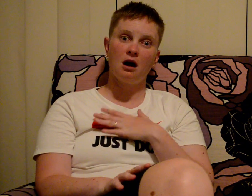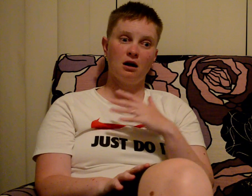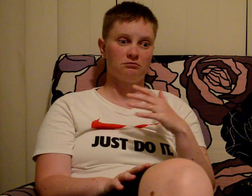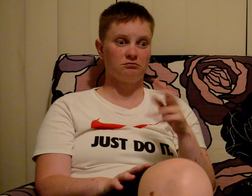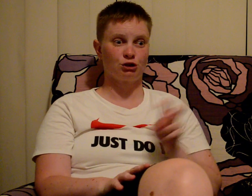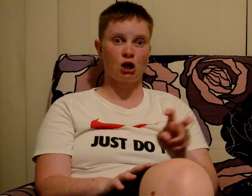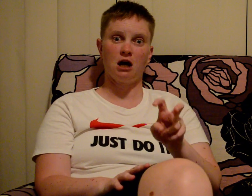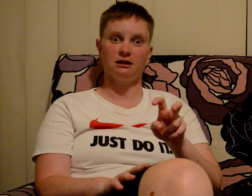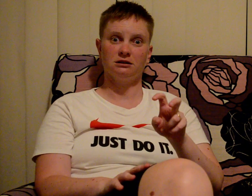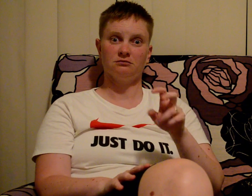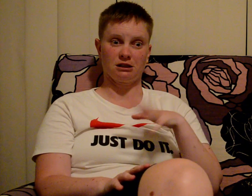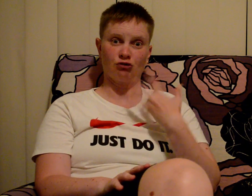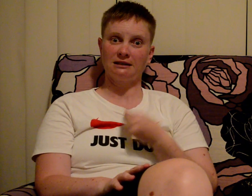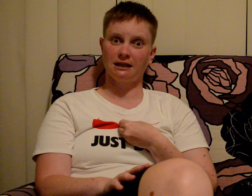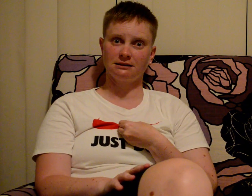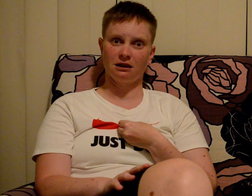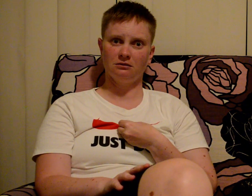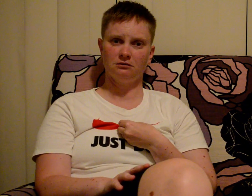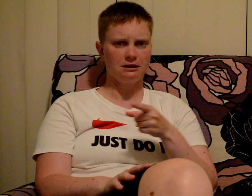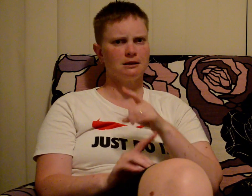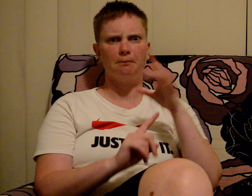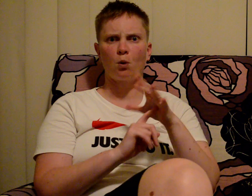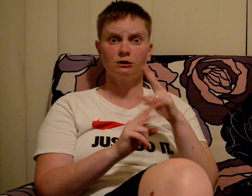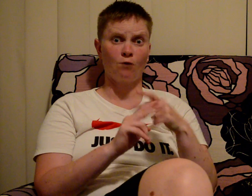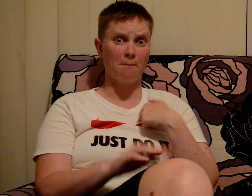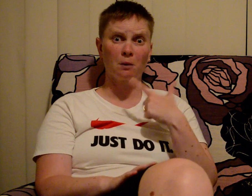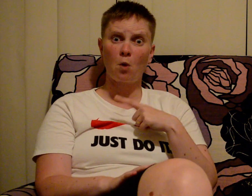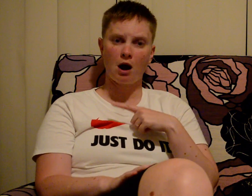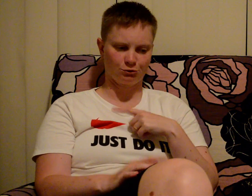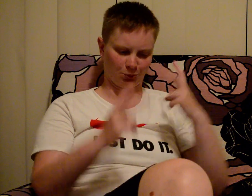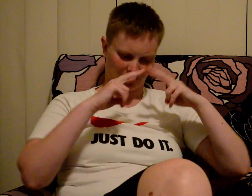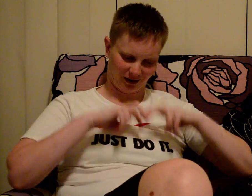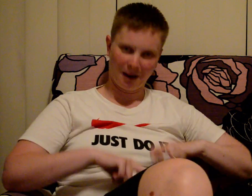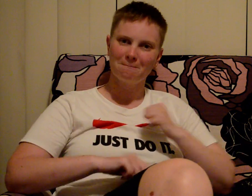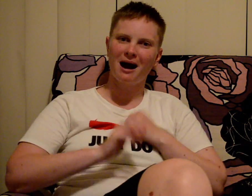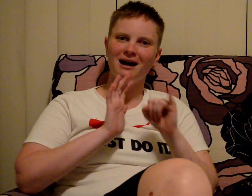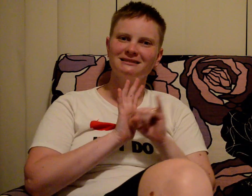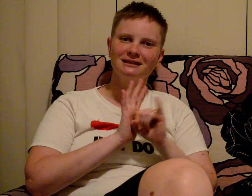My transgender journey is so important to me because I am able to analyse my own identity